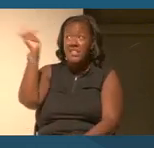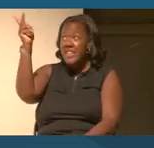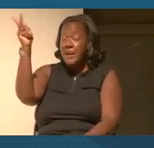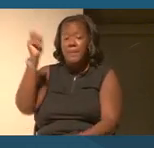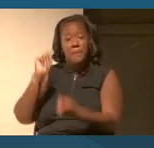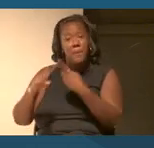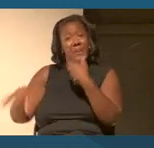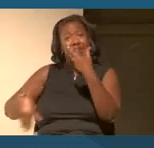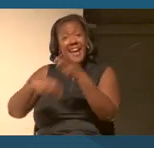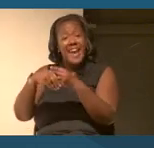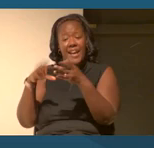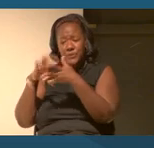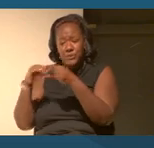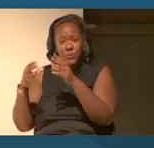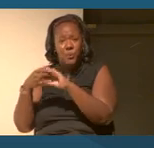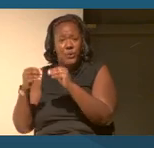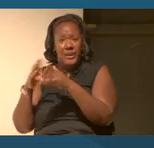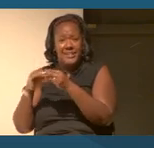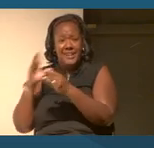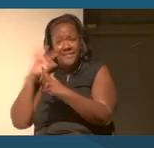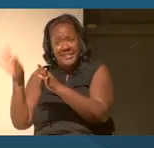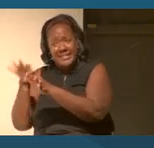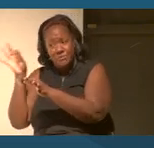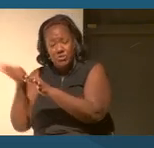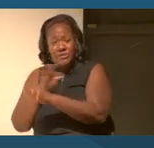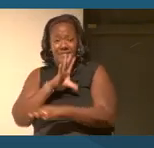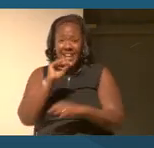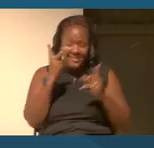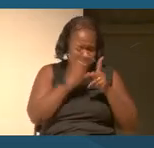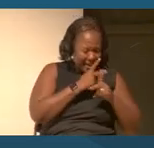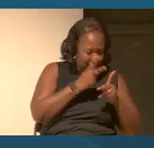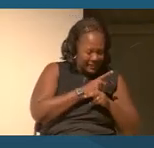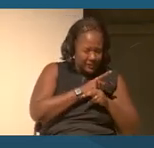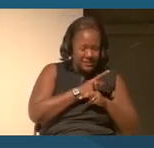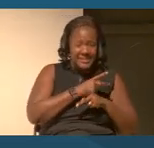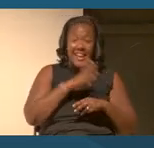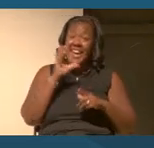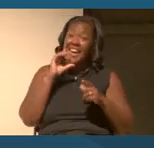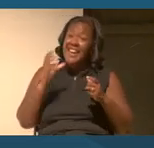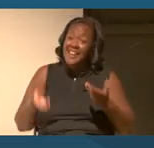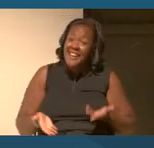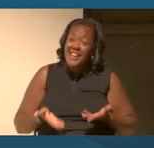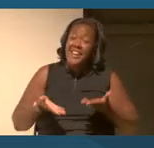and the calculators? That doesn't take anything away from their story and in fact, enhances the story.